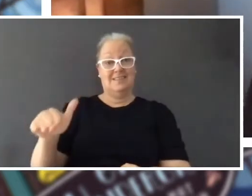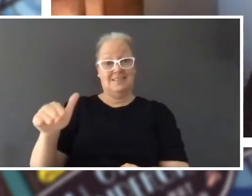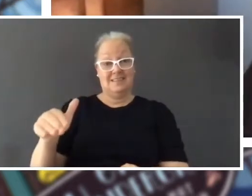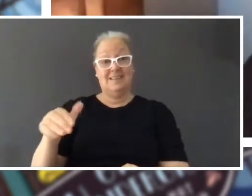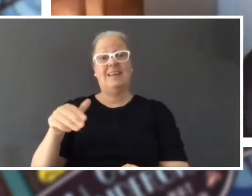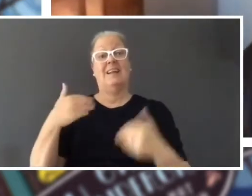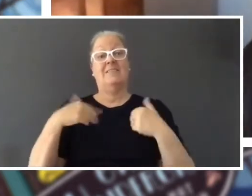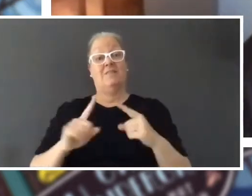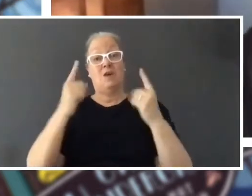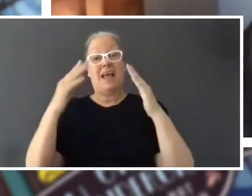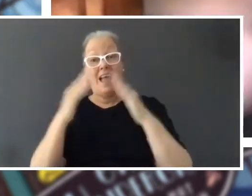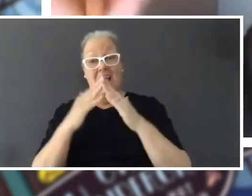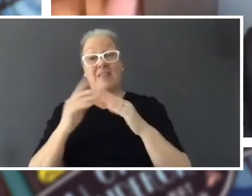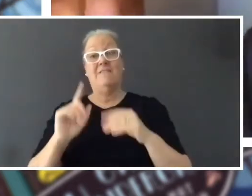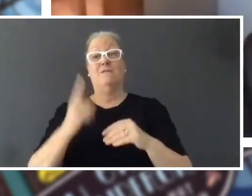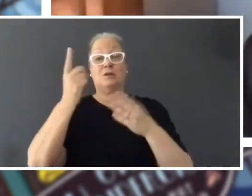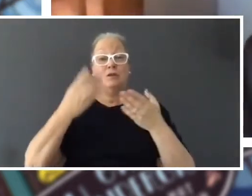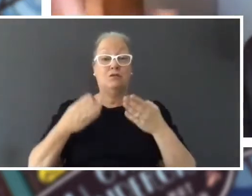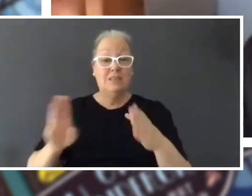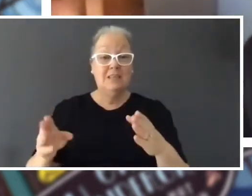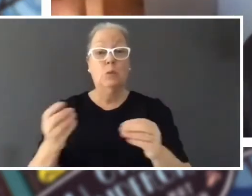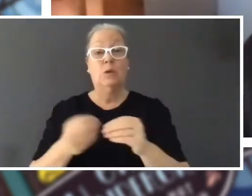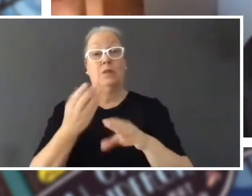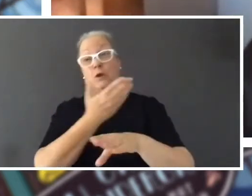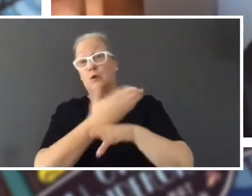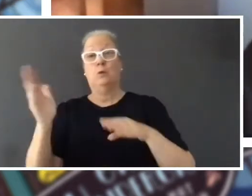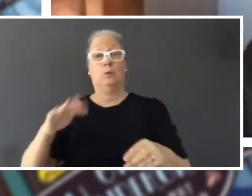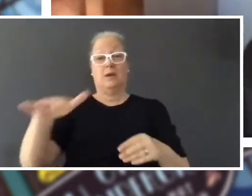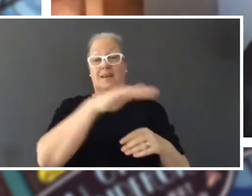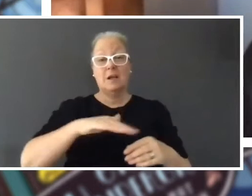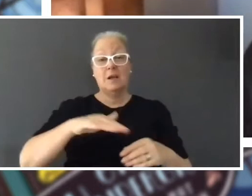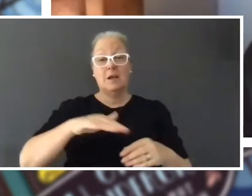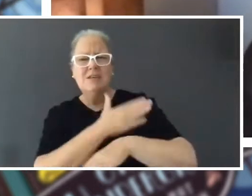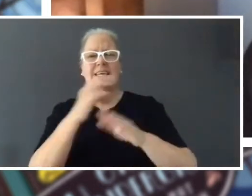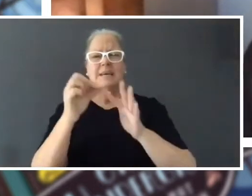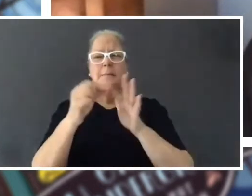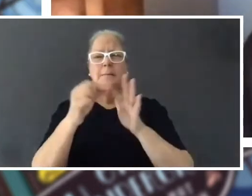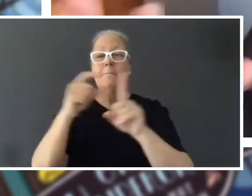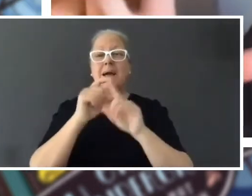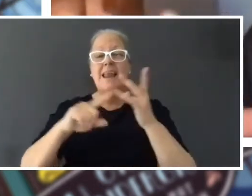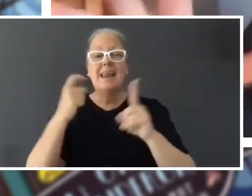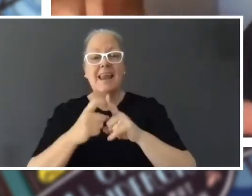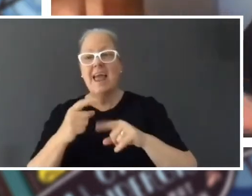suburb and it was all green and paddocks and I used to run around and chase horses and do all kinds of fun things. And then little by little they